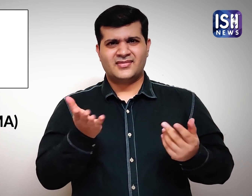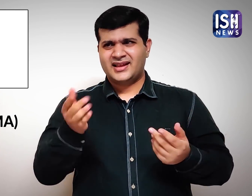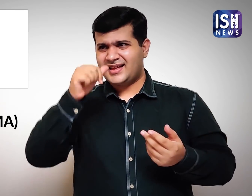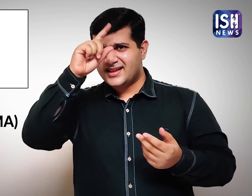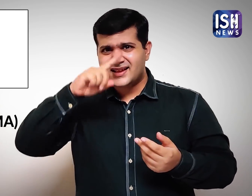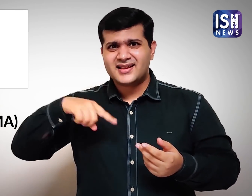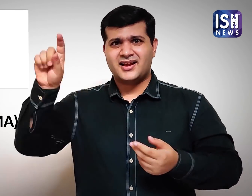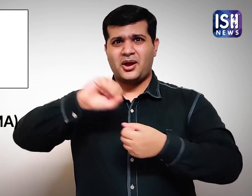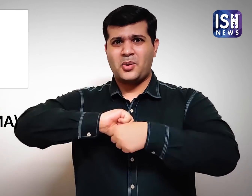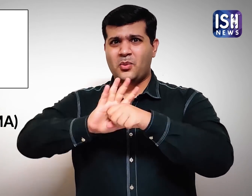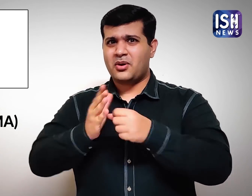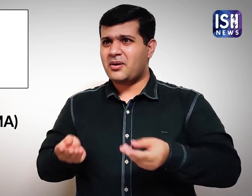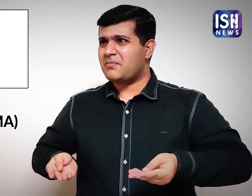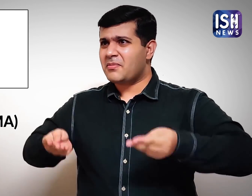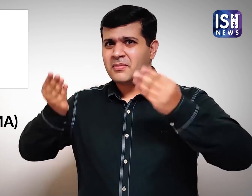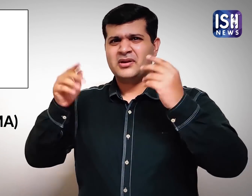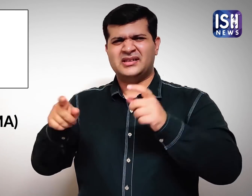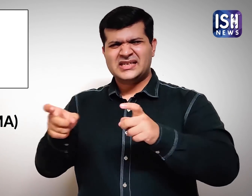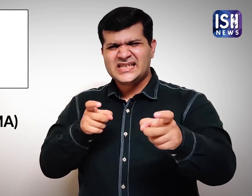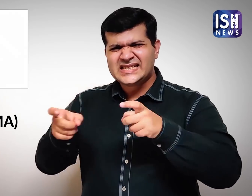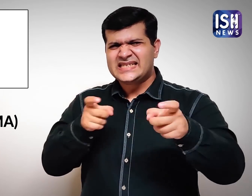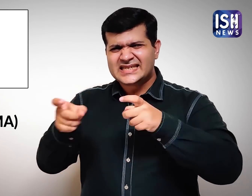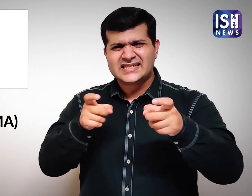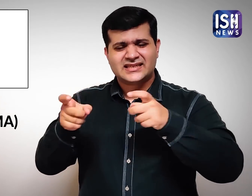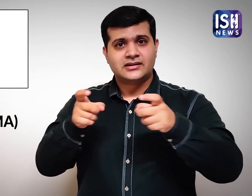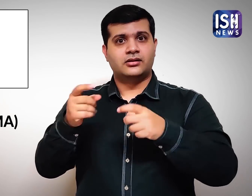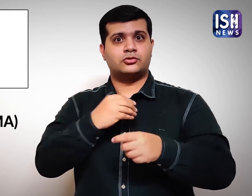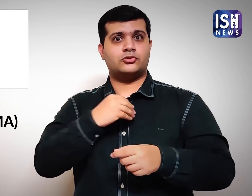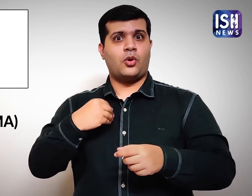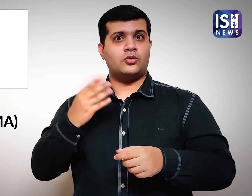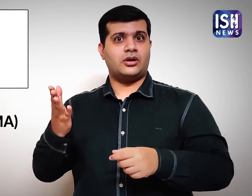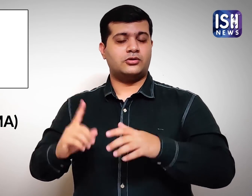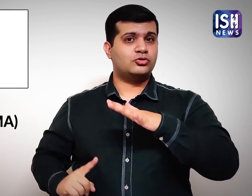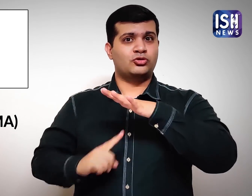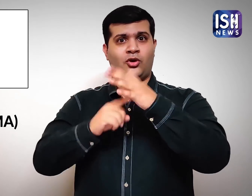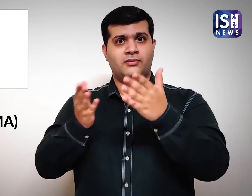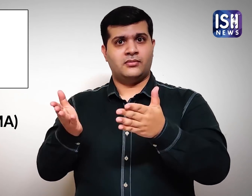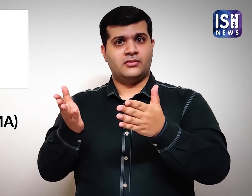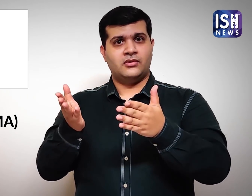To contain the COVID crisis in India, doctors worked the hardest.